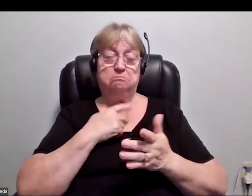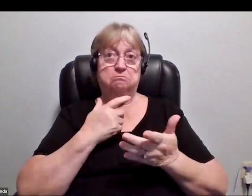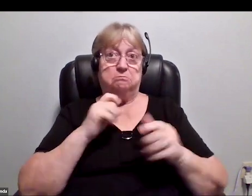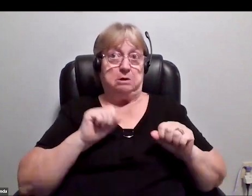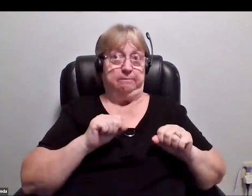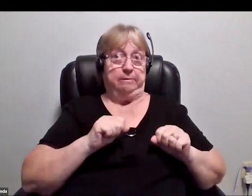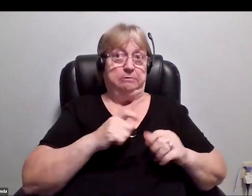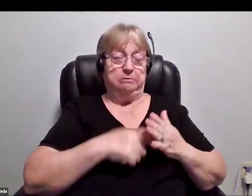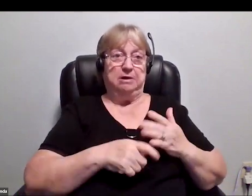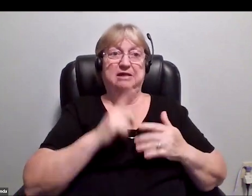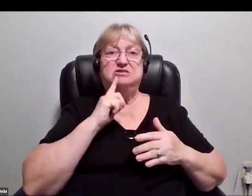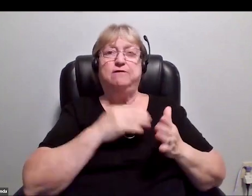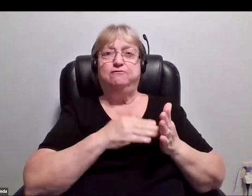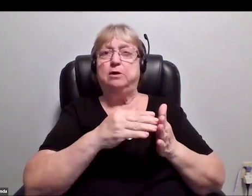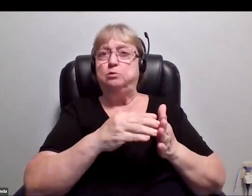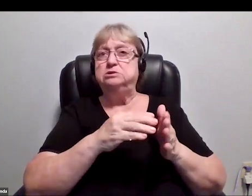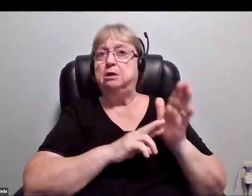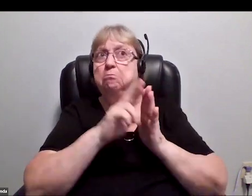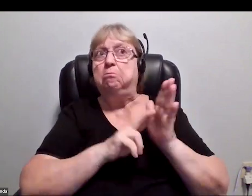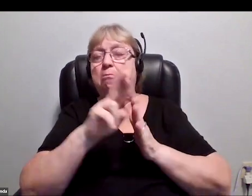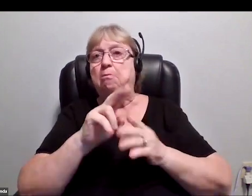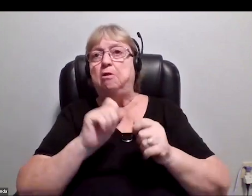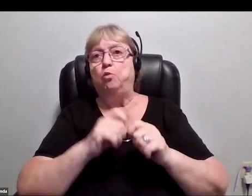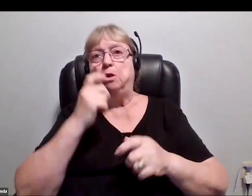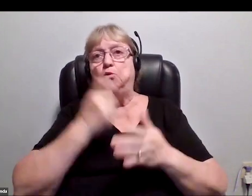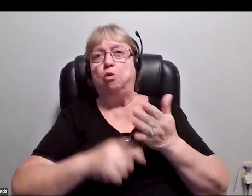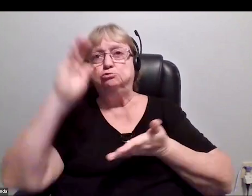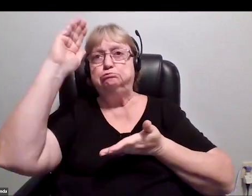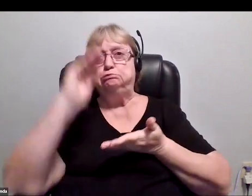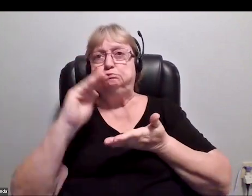It's the frequency where the cost will come down. I think,